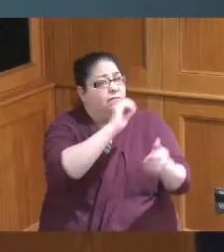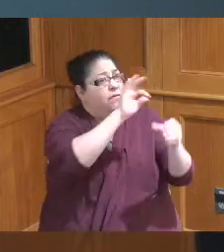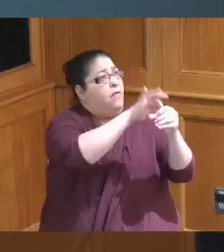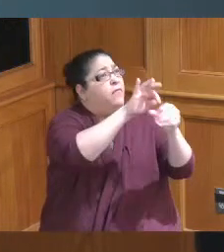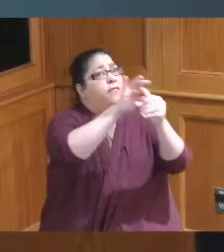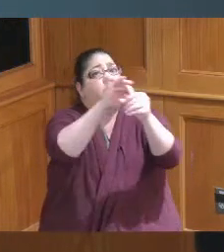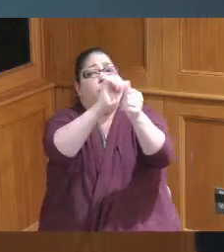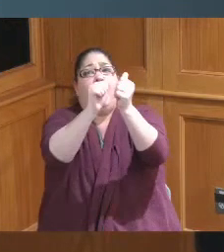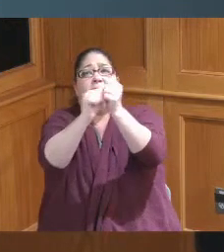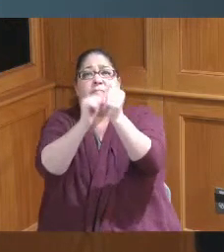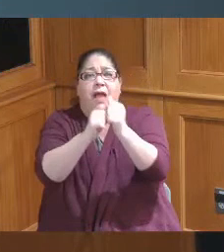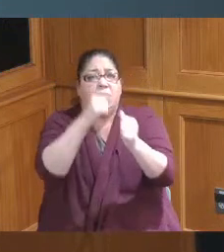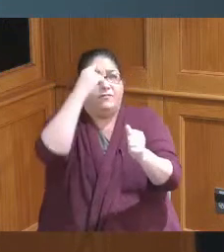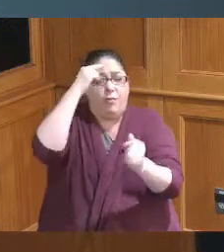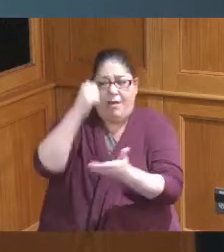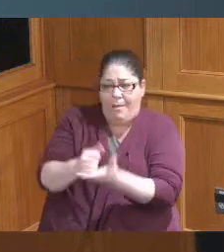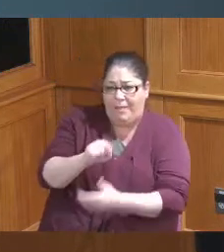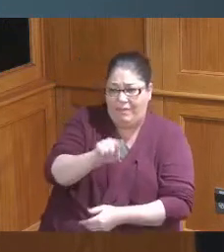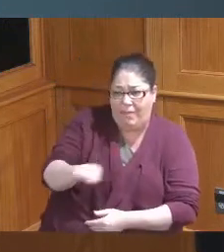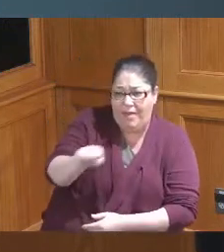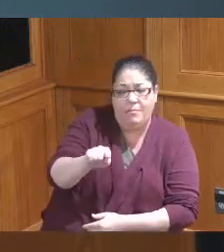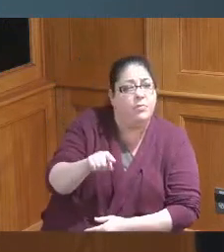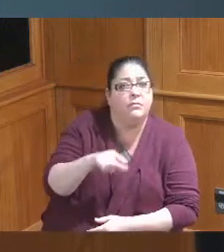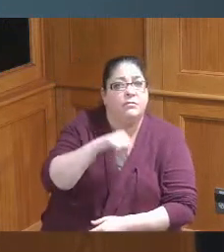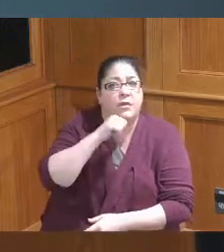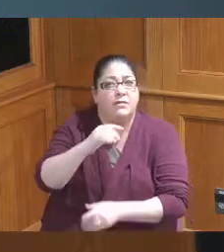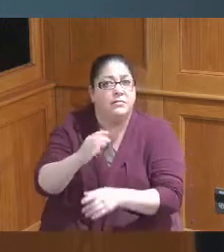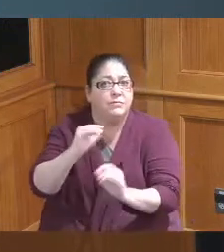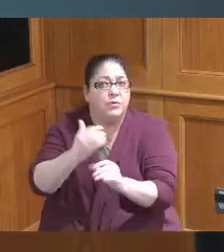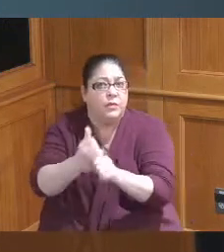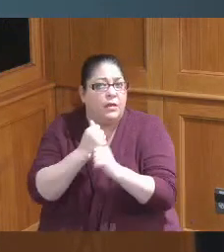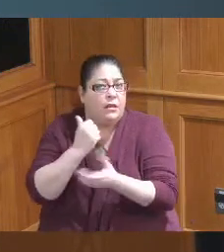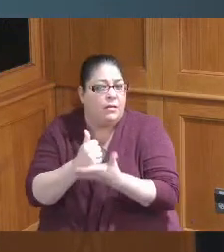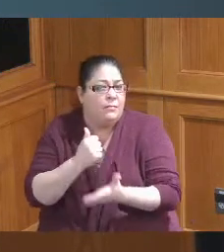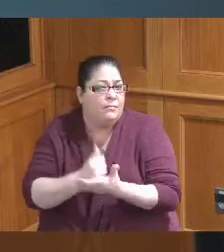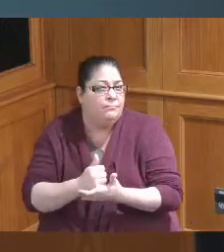helping the people so I just wanted to put that on the table I don't know if we're at that point